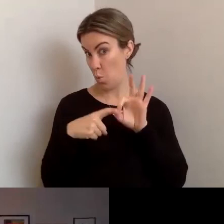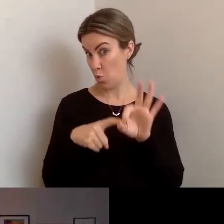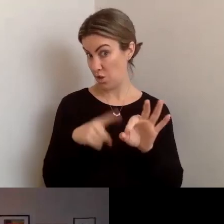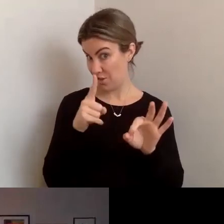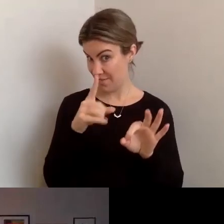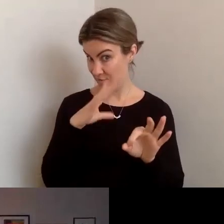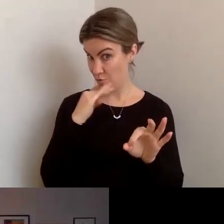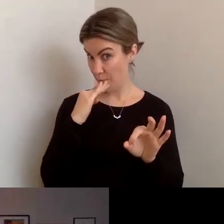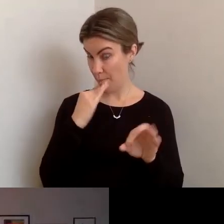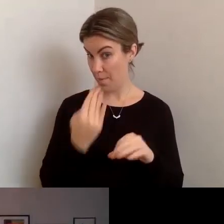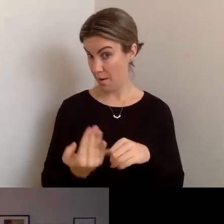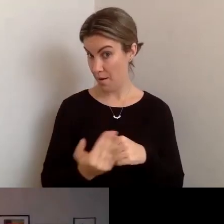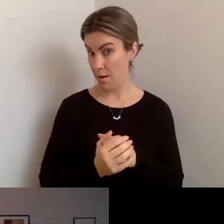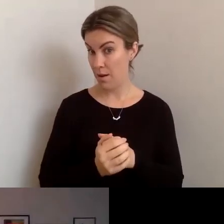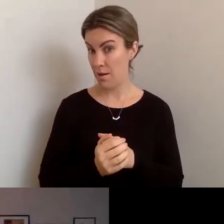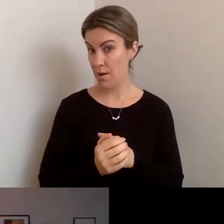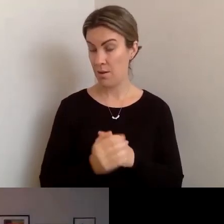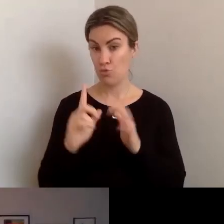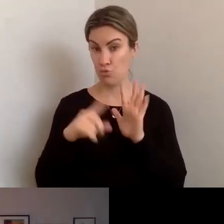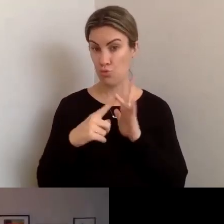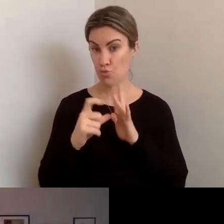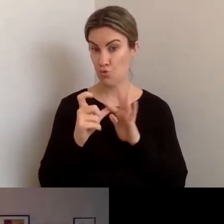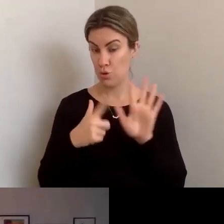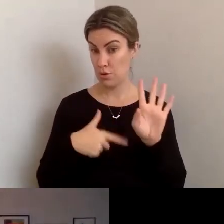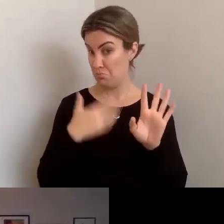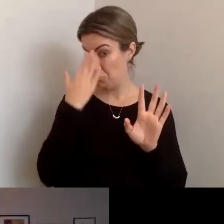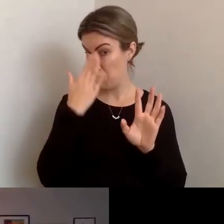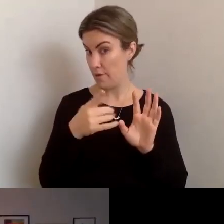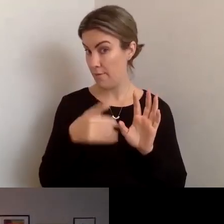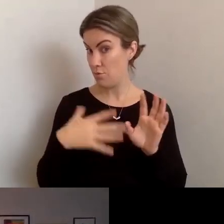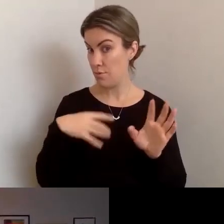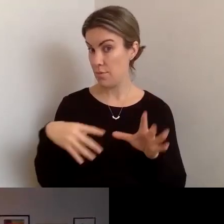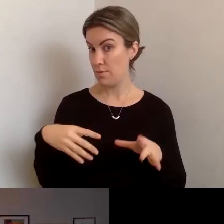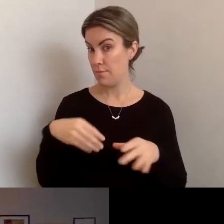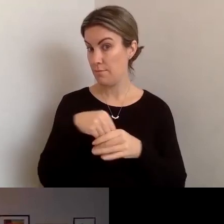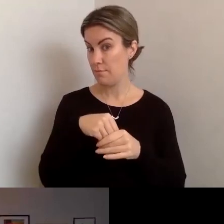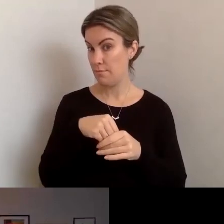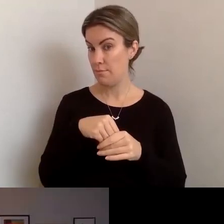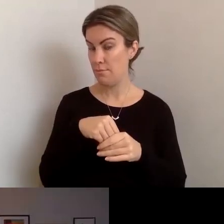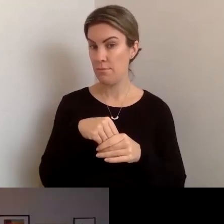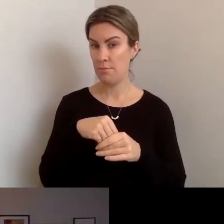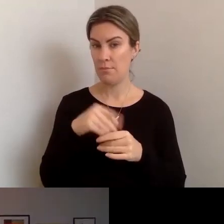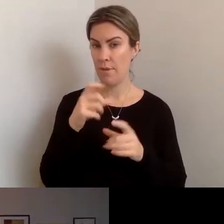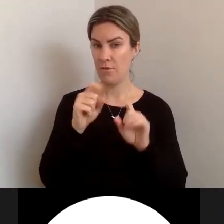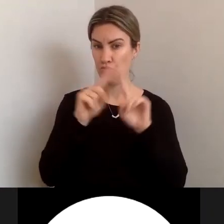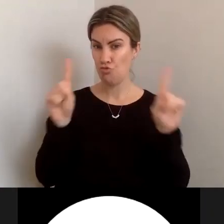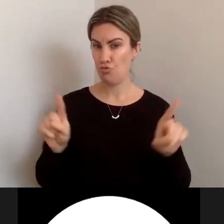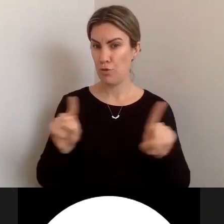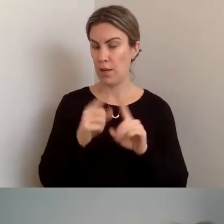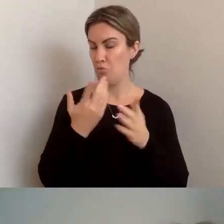Jody, I don't know if you - we don't have your screen on at the moment - that's fine.